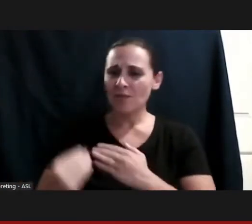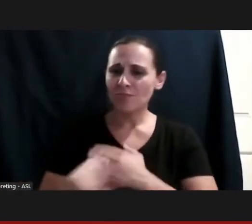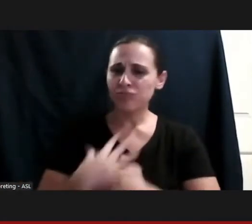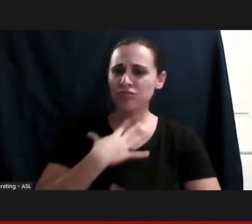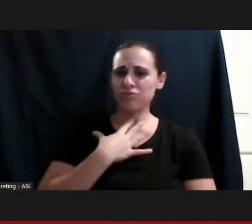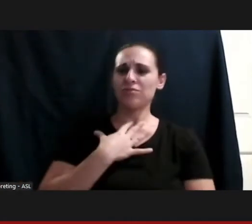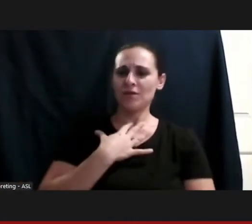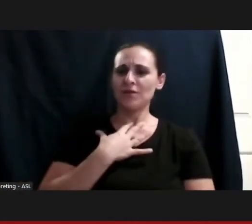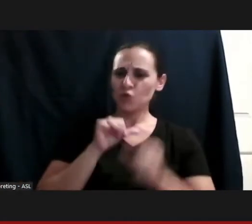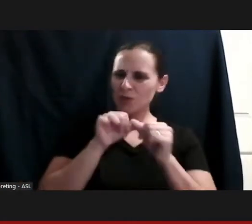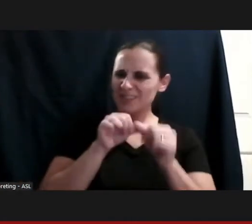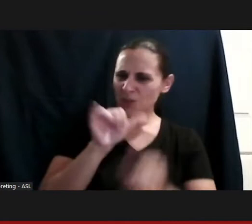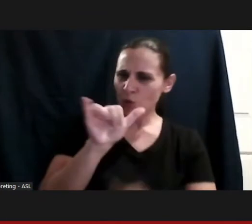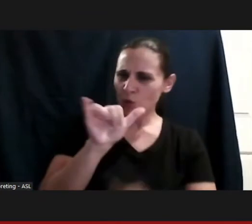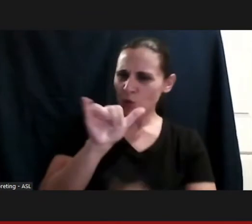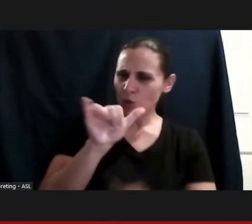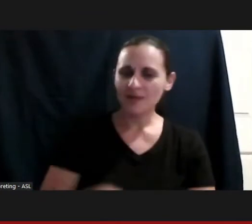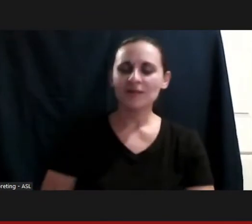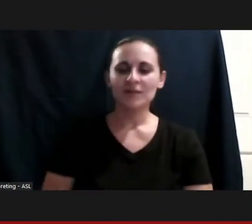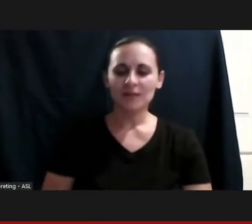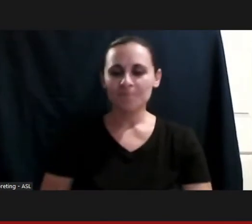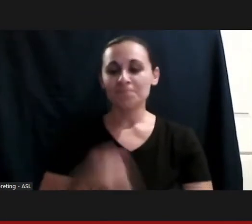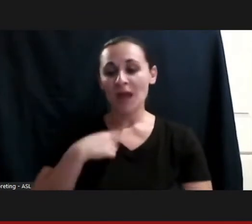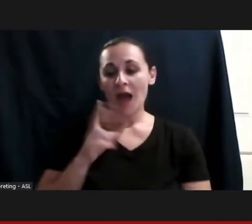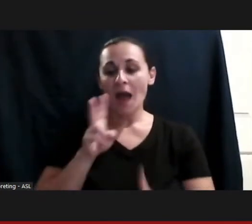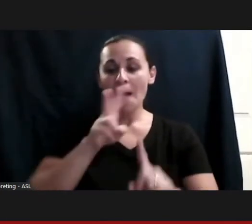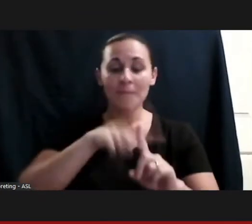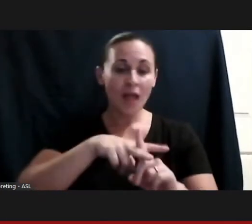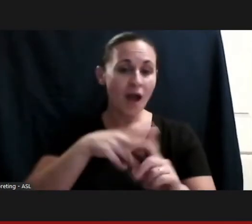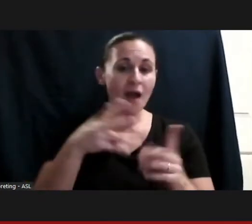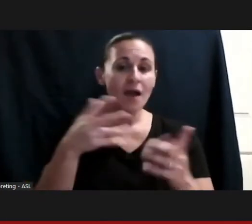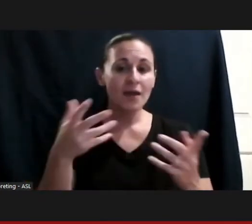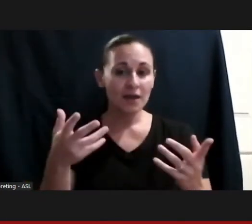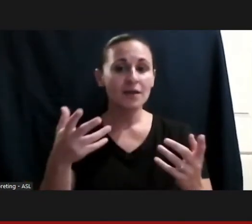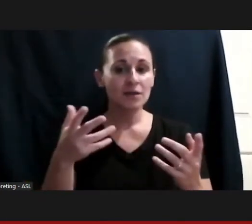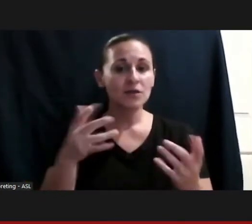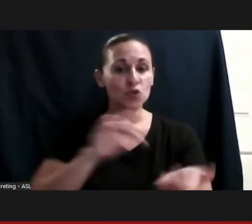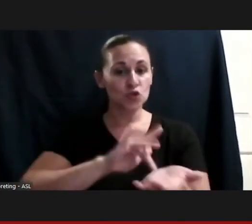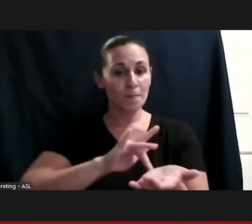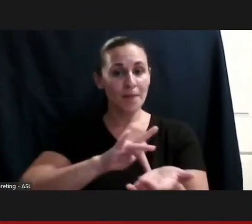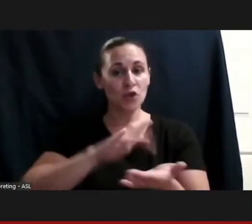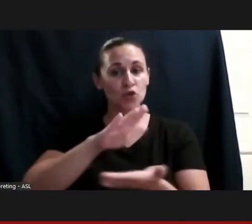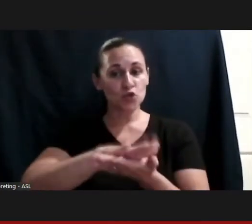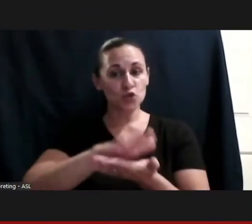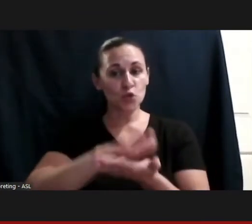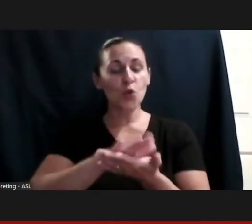And that applied broadly to medical schools that were warm other places where I can still train